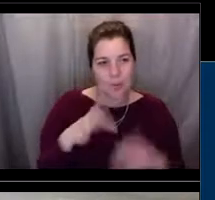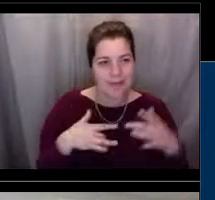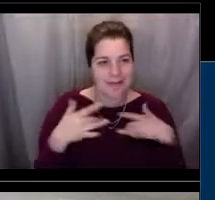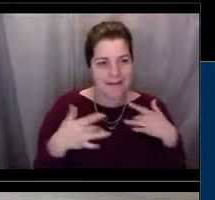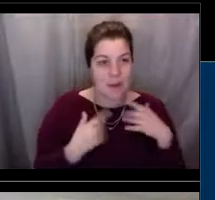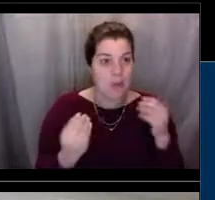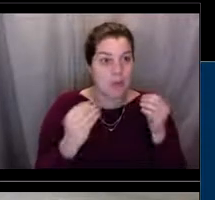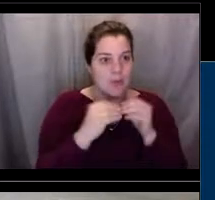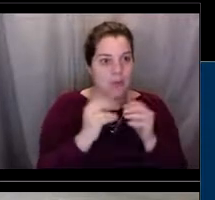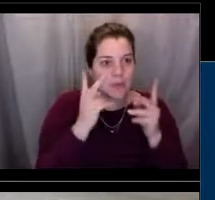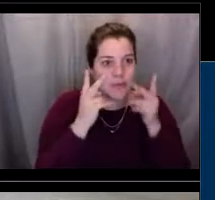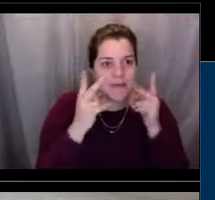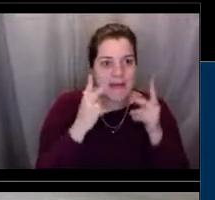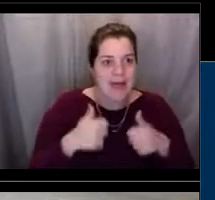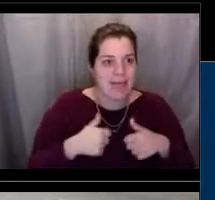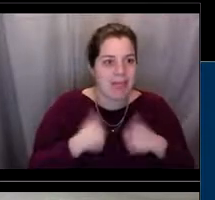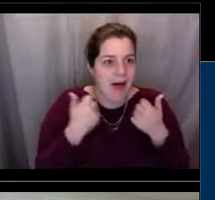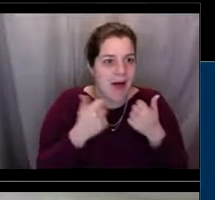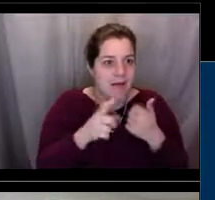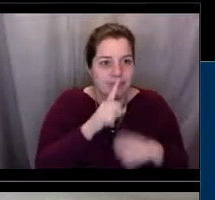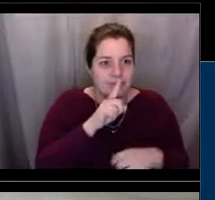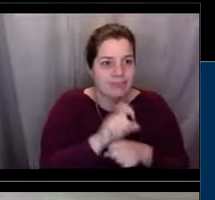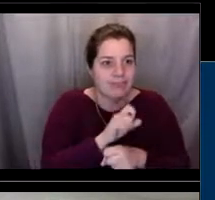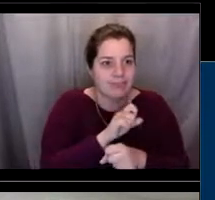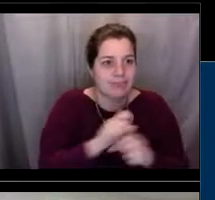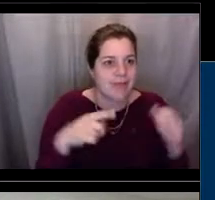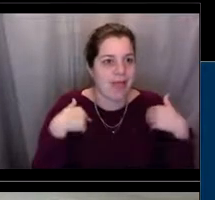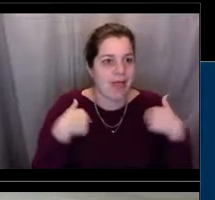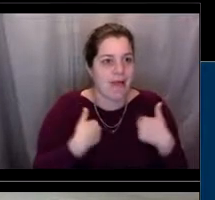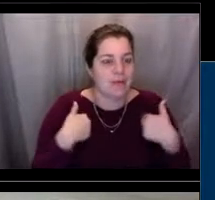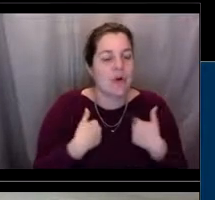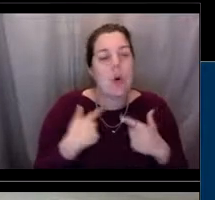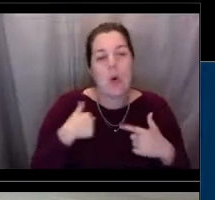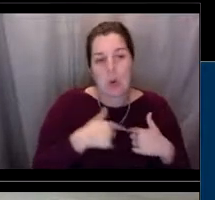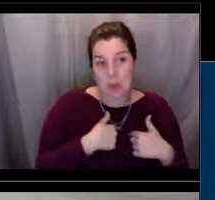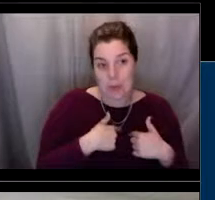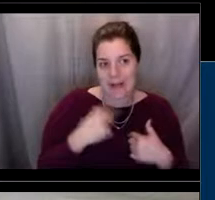So Wynn and I got to go and visit the Alaska Zoo,